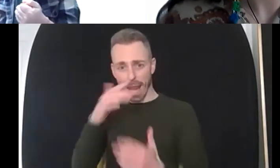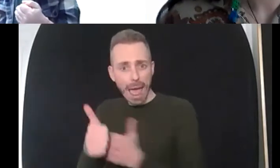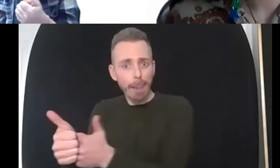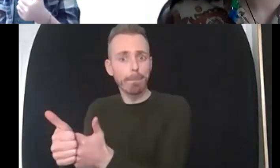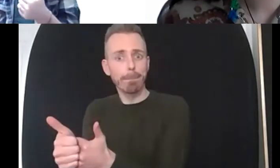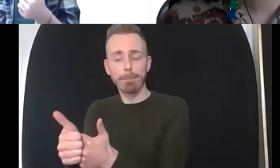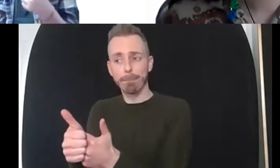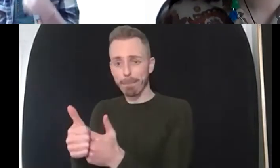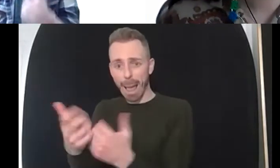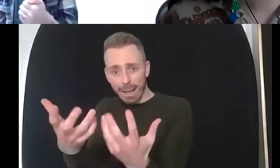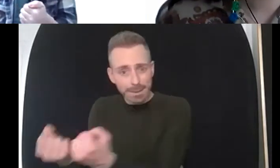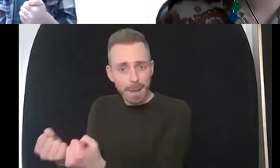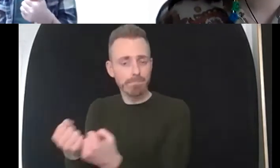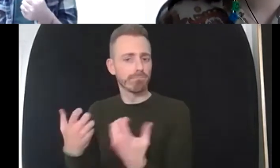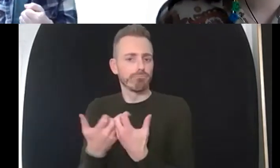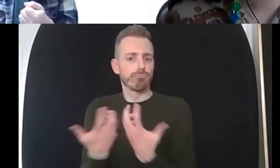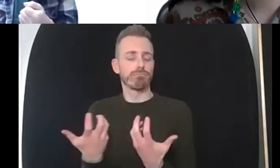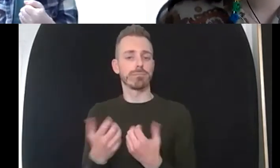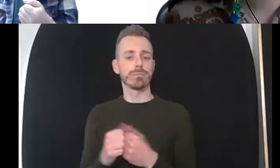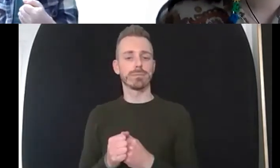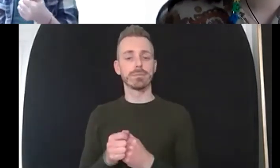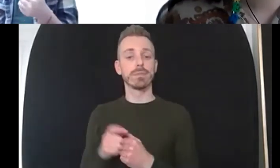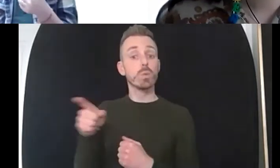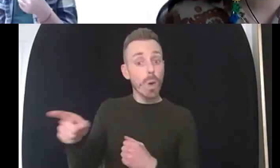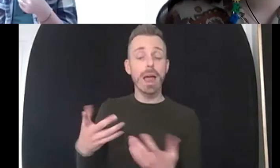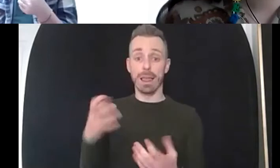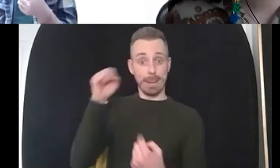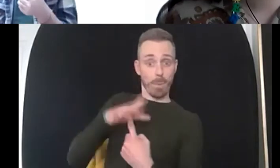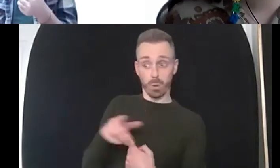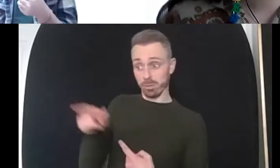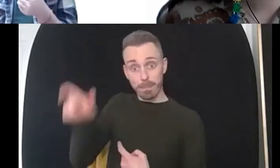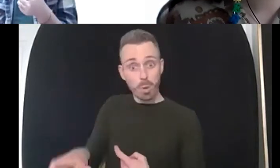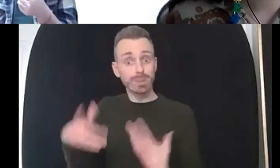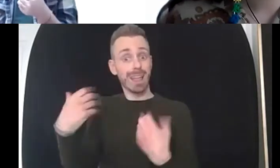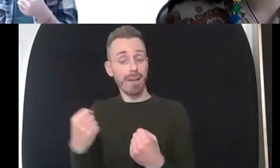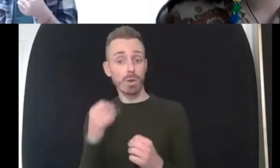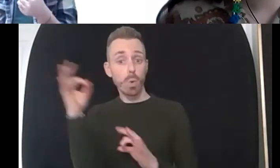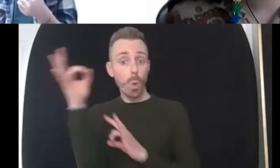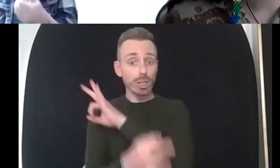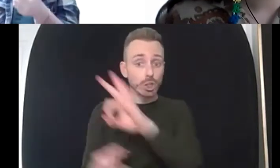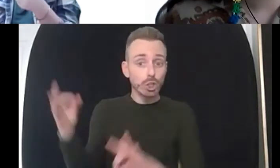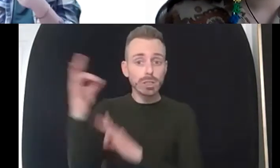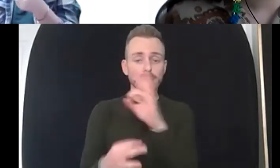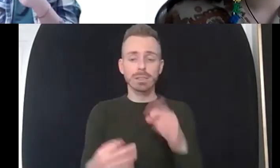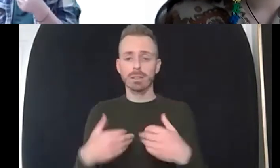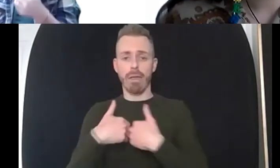so you know questioning is so important and i think it's about um i i think if i think back to